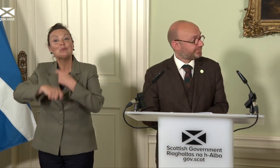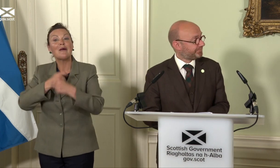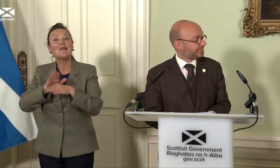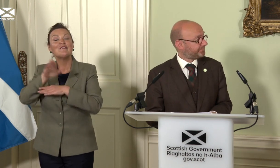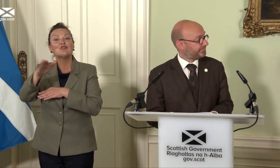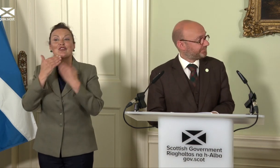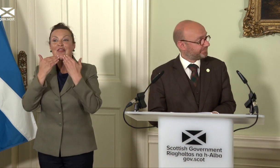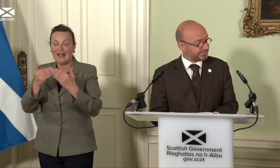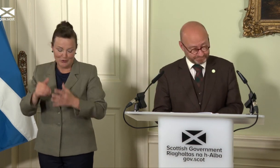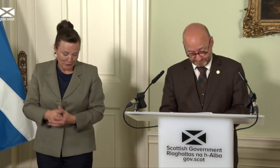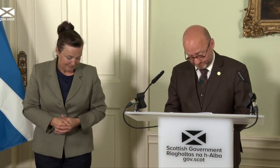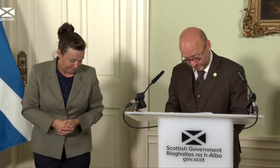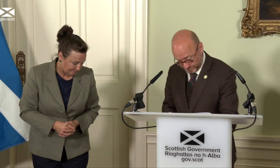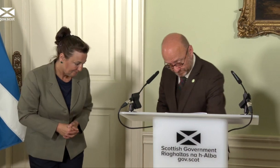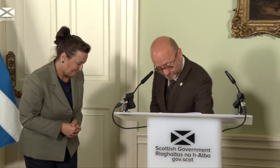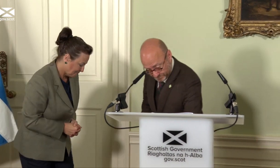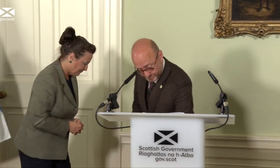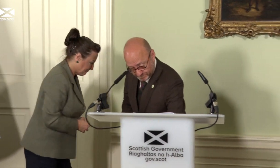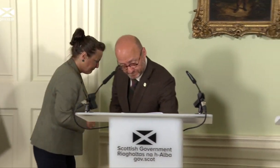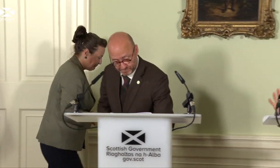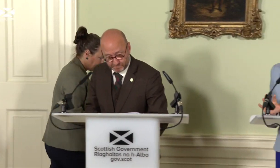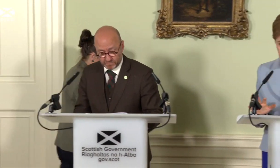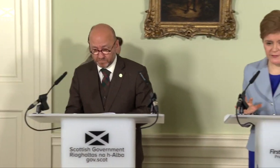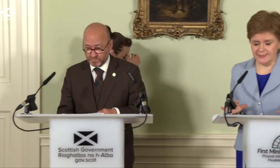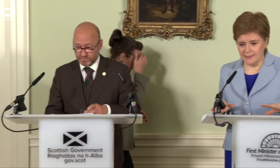Thanks very much, Patrick. I’m going to move to questions now. I should say at the outset, time